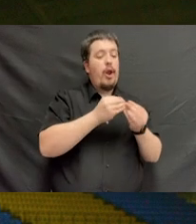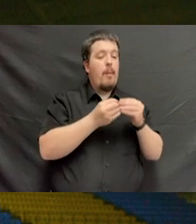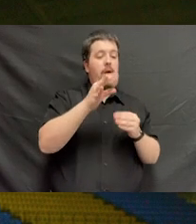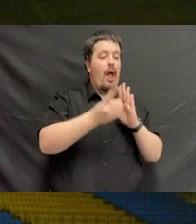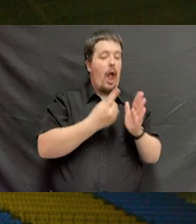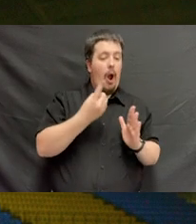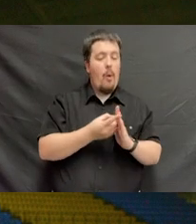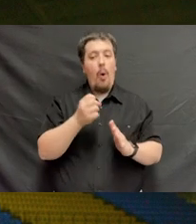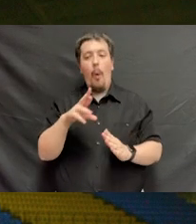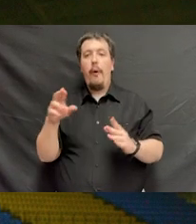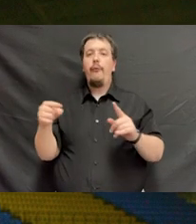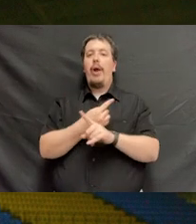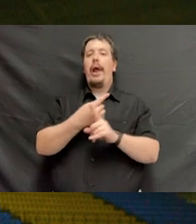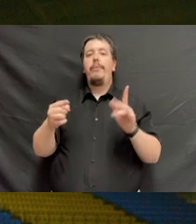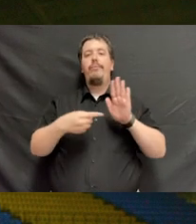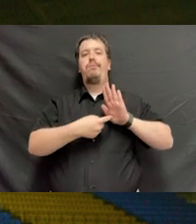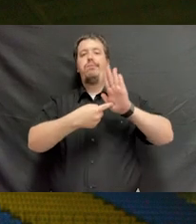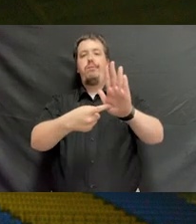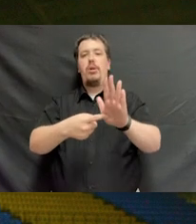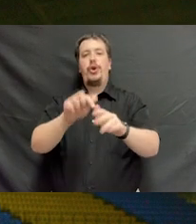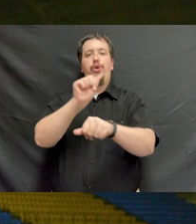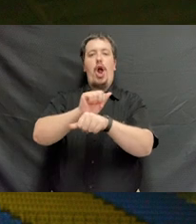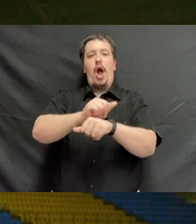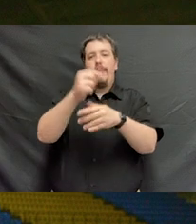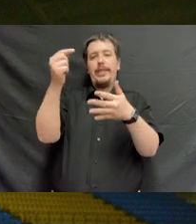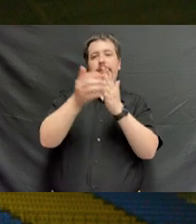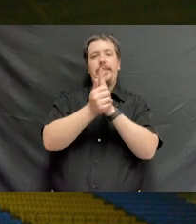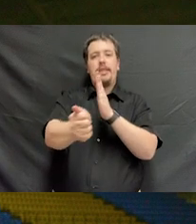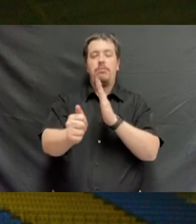It's not a random reflection of job-related skills.